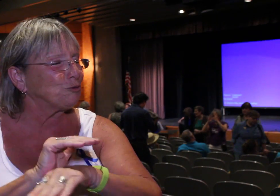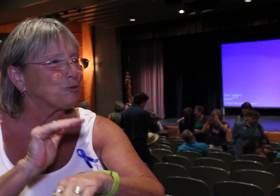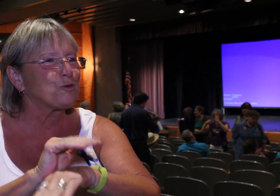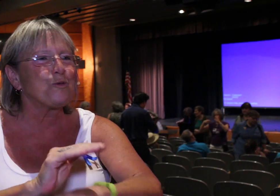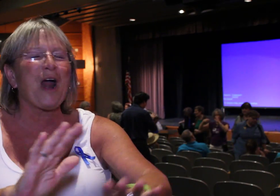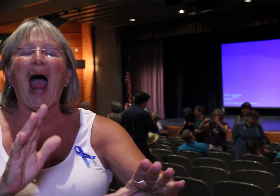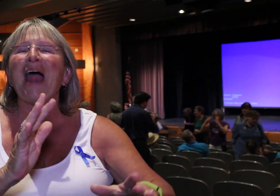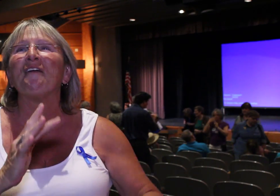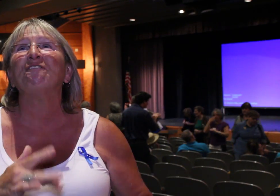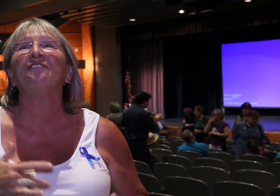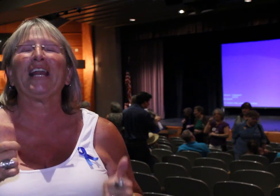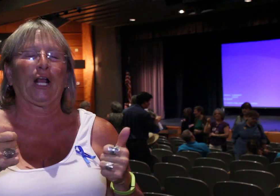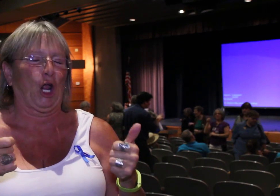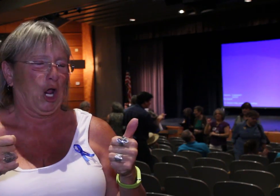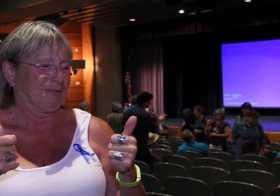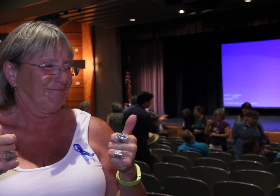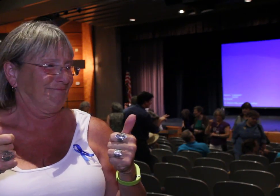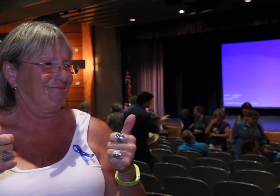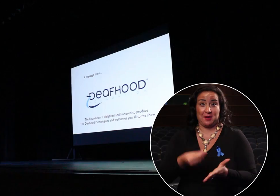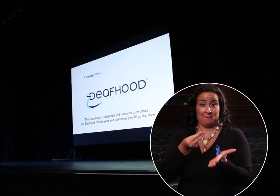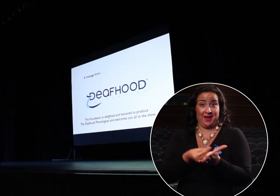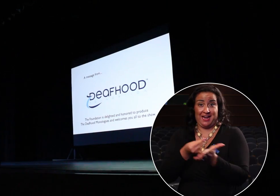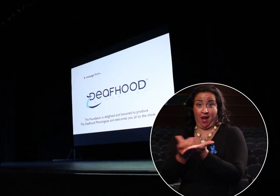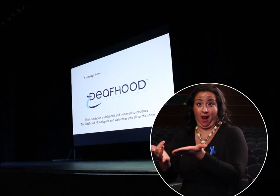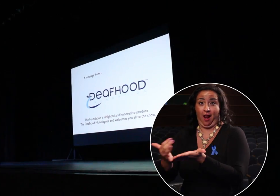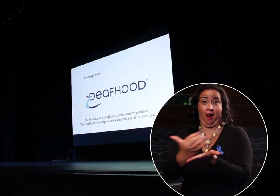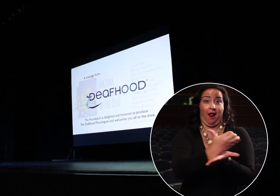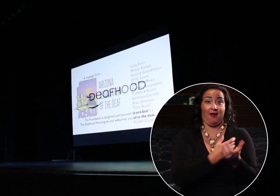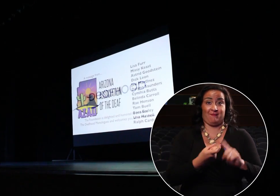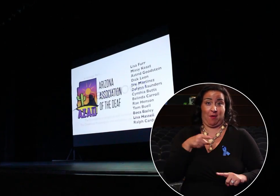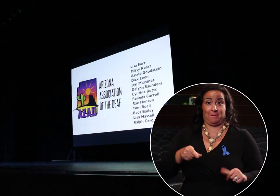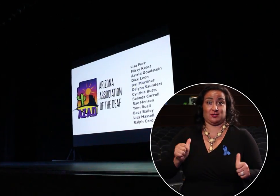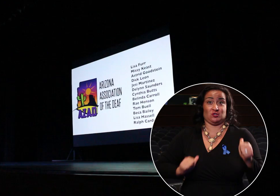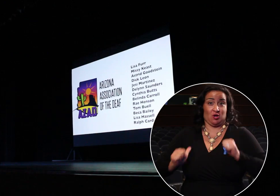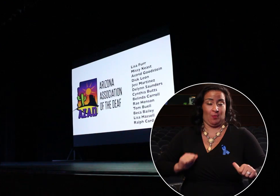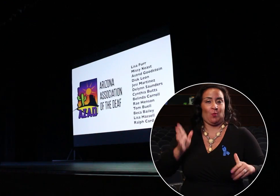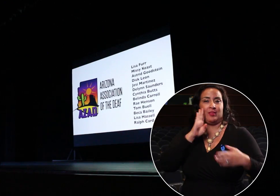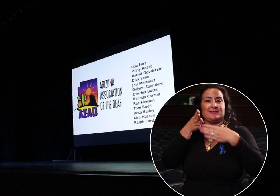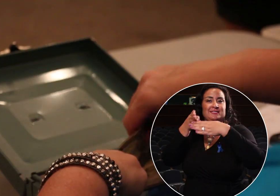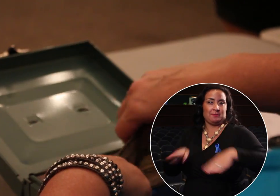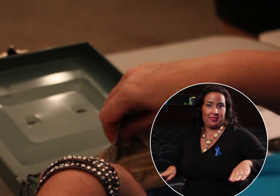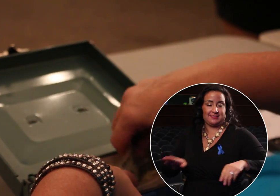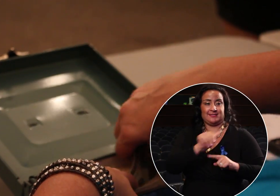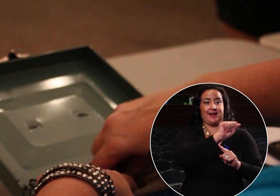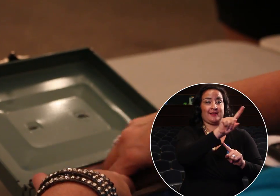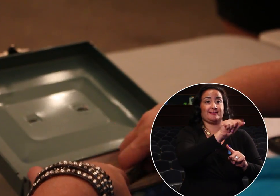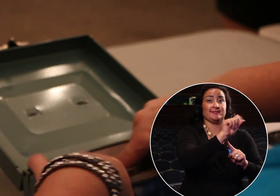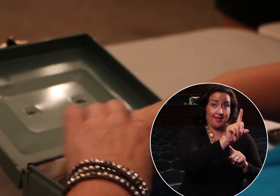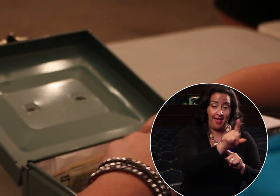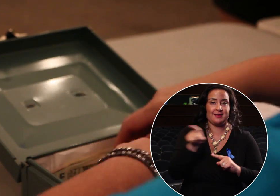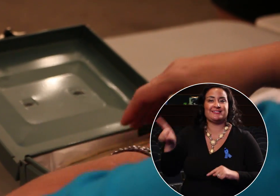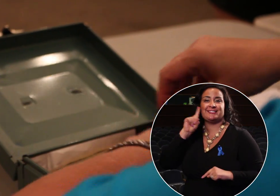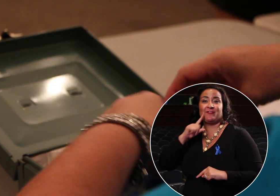and sleep weel. I feel awesome!" The proceeds from the shows will be split between the Arizona Association of the Deaf